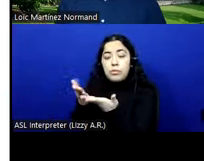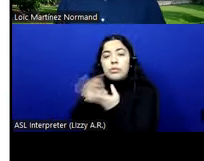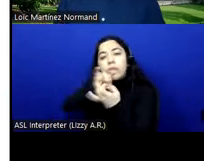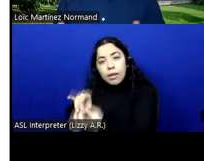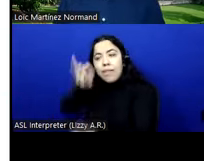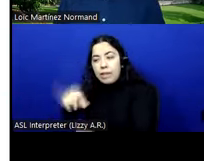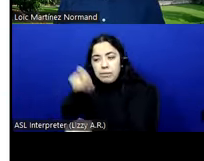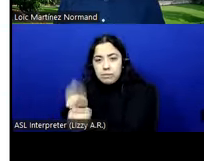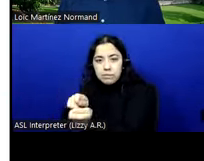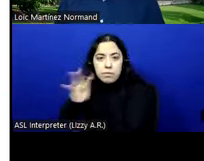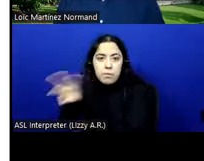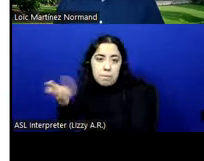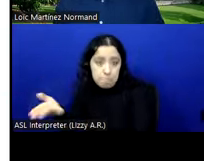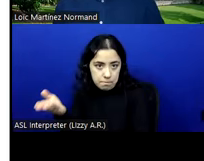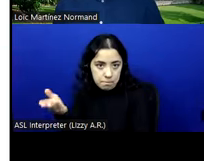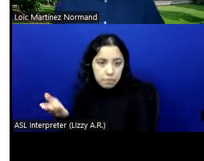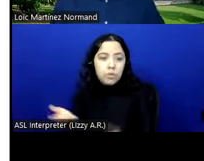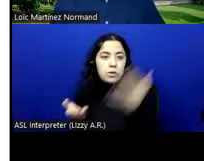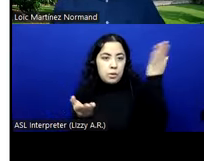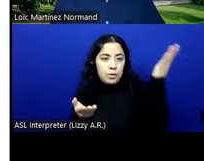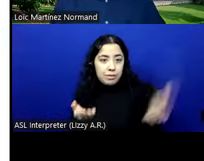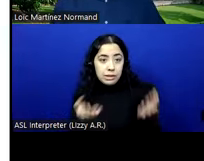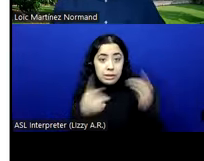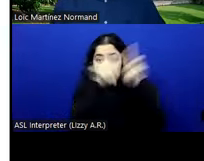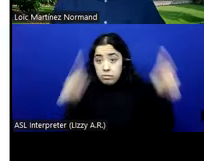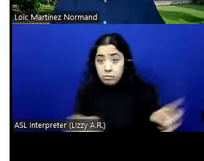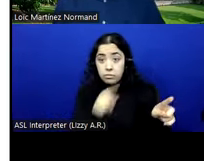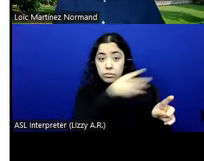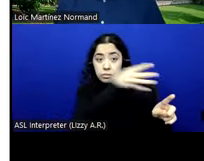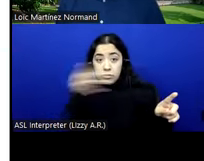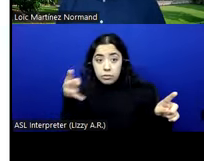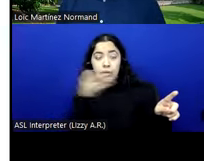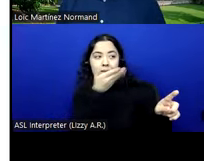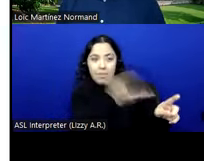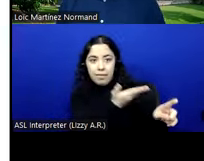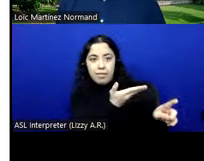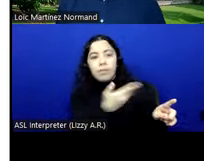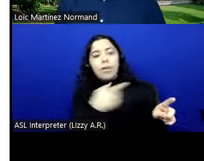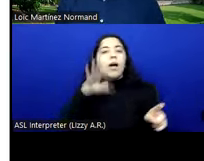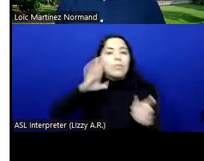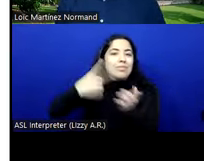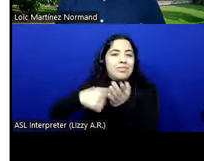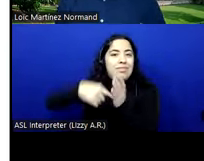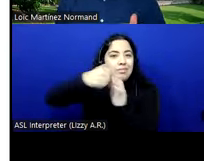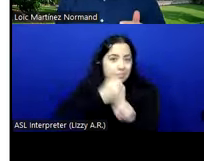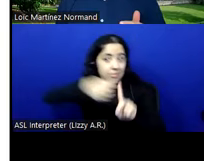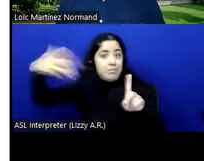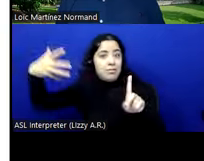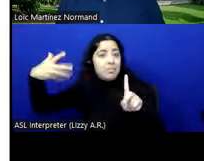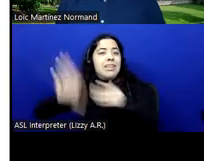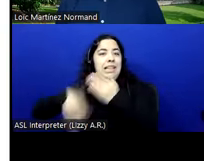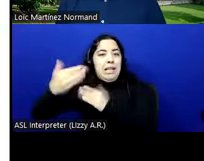So this is the map of what I'm going to talk about in the next minutes. My plan is to go section by